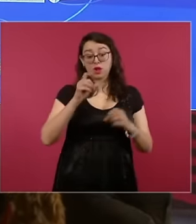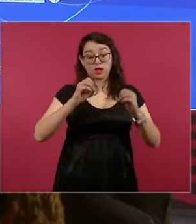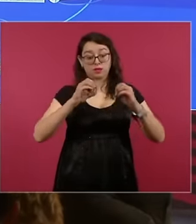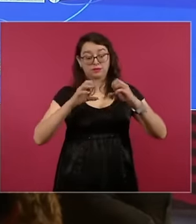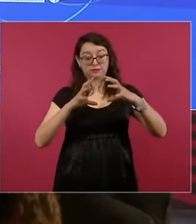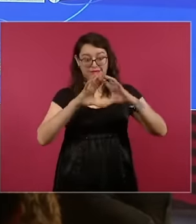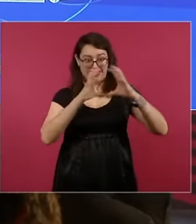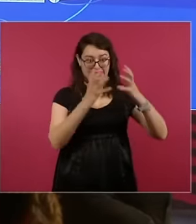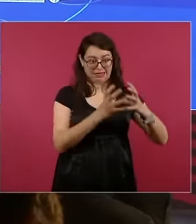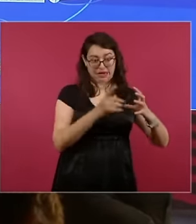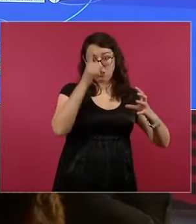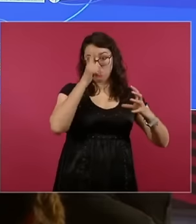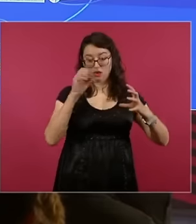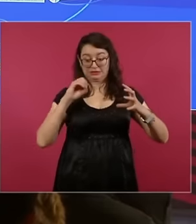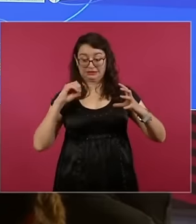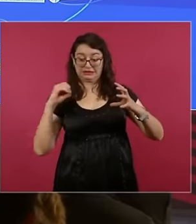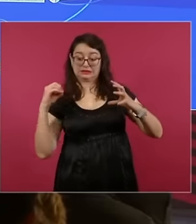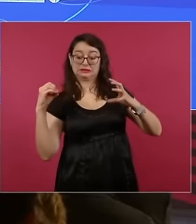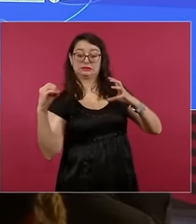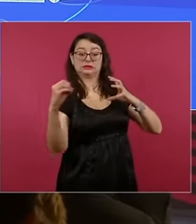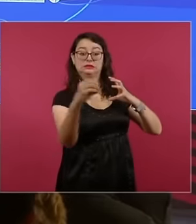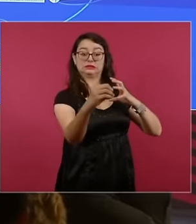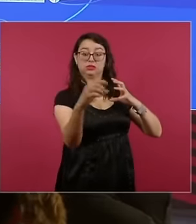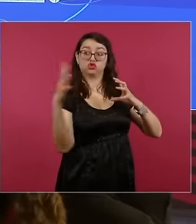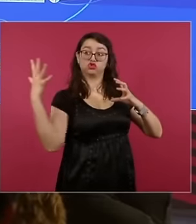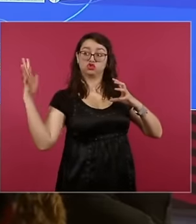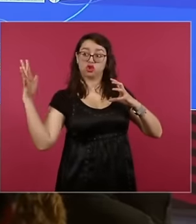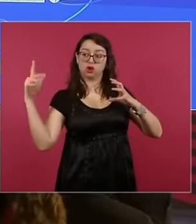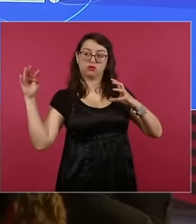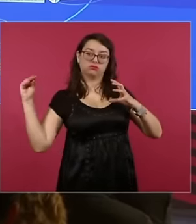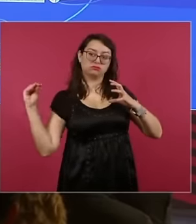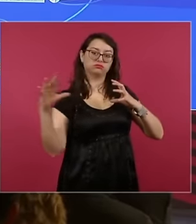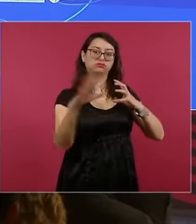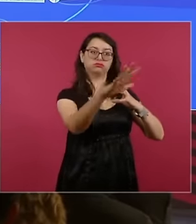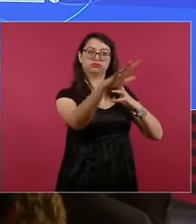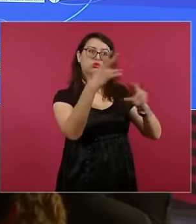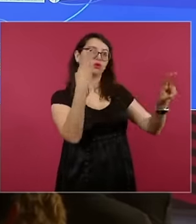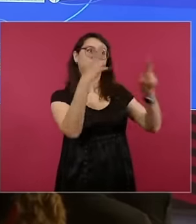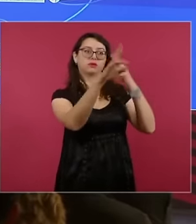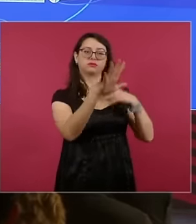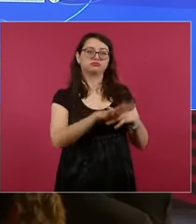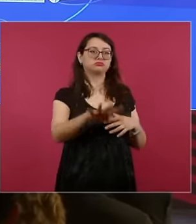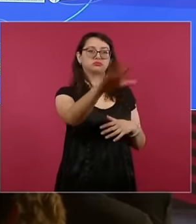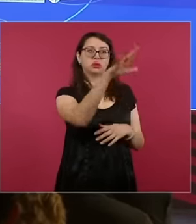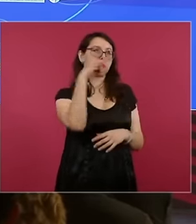earth will never be projected on the moon and the same is in the other case but if what